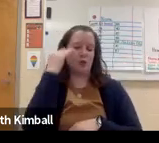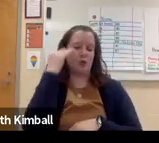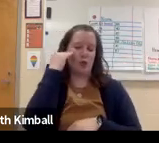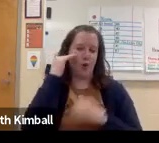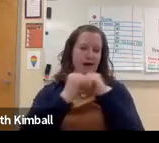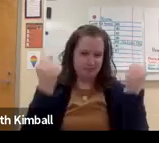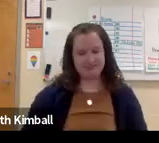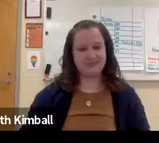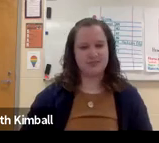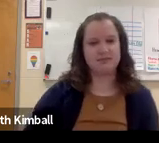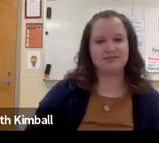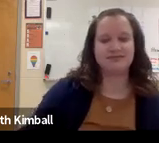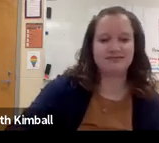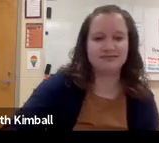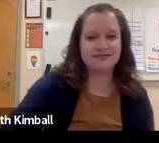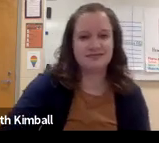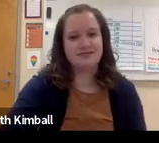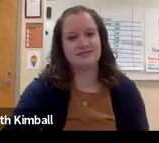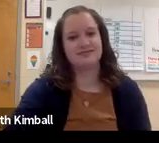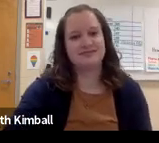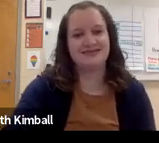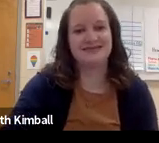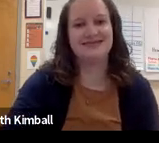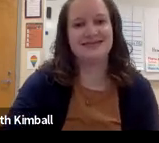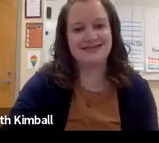than spoken language if you know ASL-- if you know how to sign.